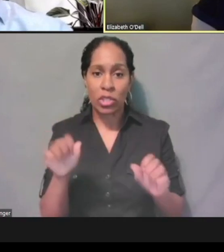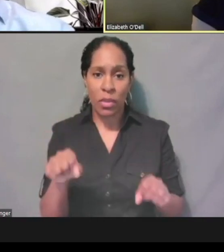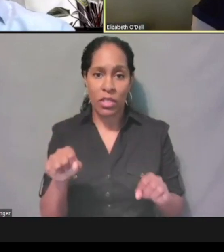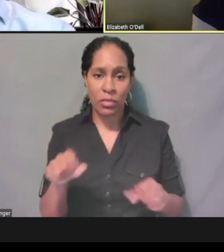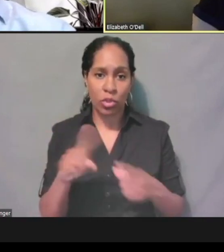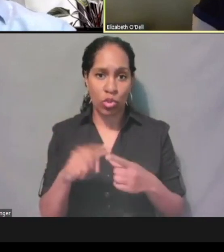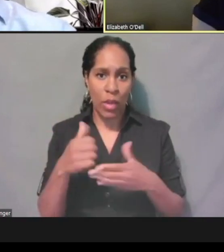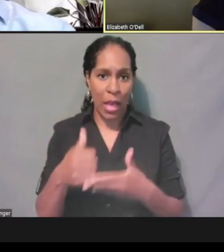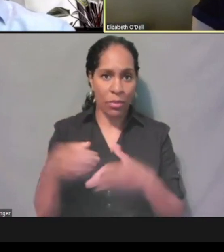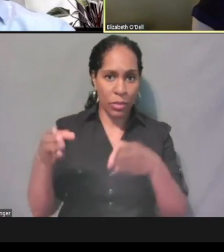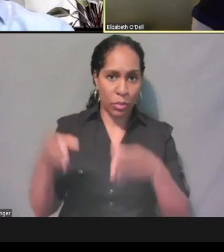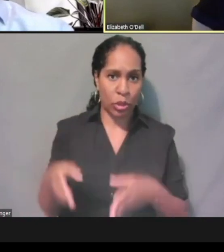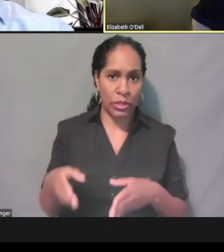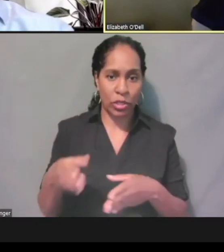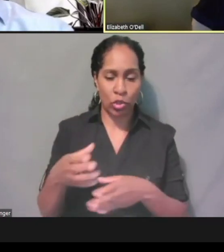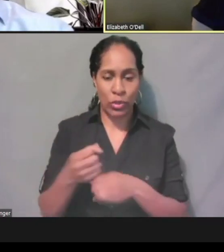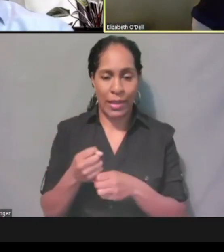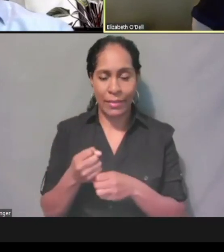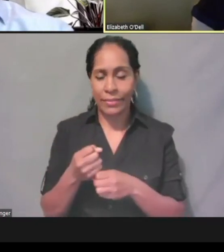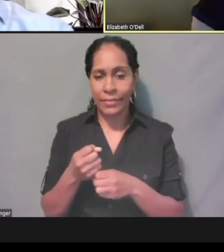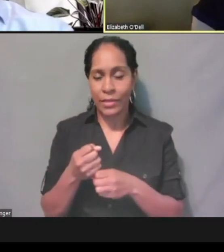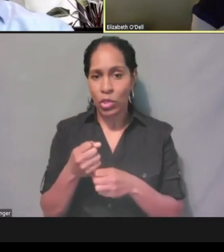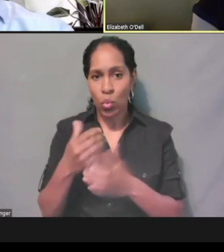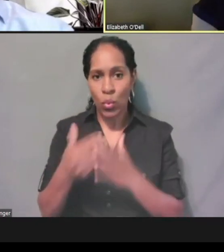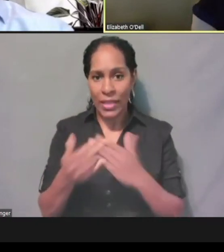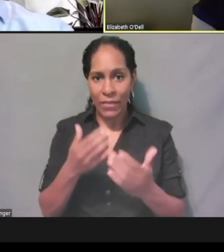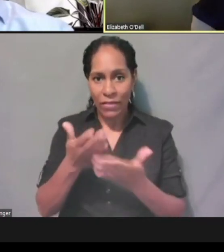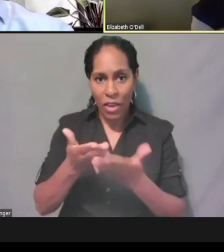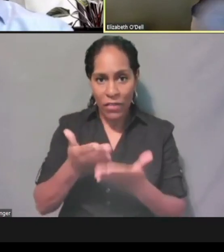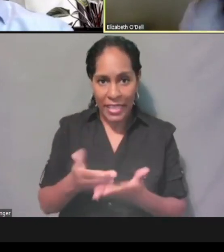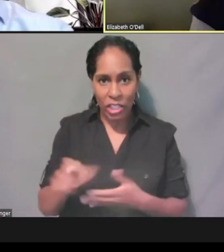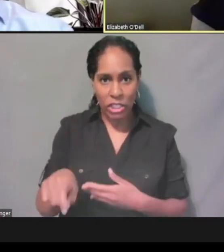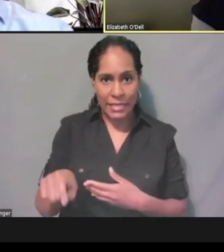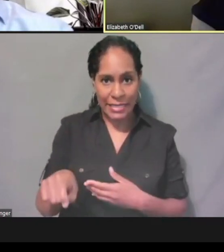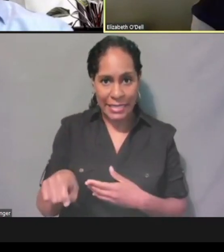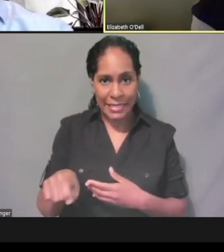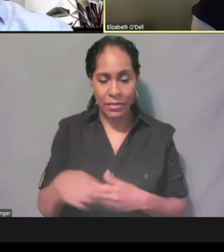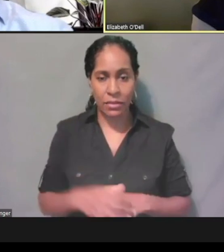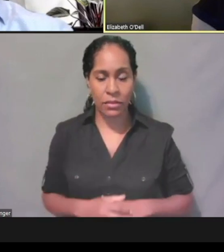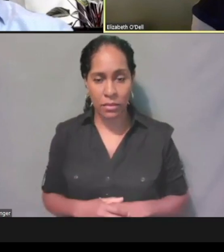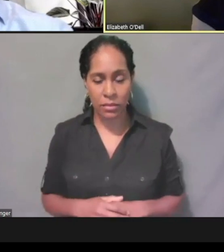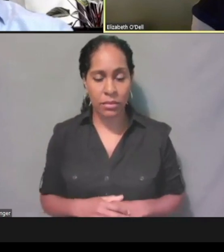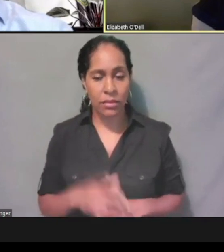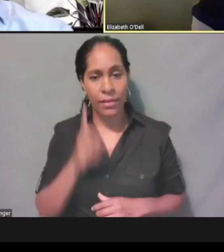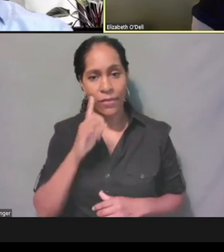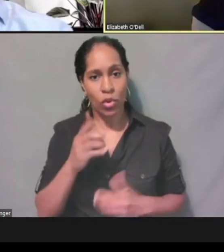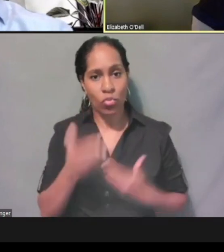in obtaining any verifications and information that are needed to process their application